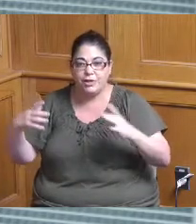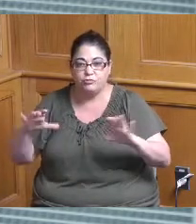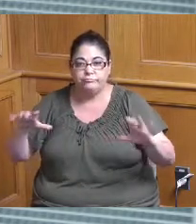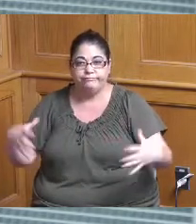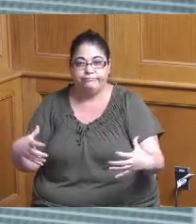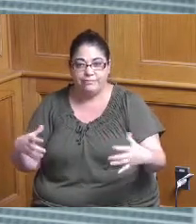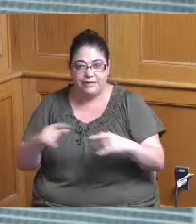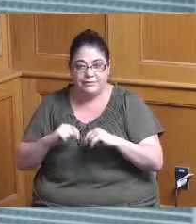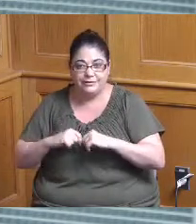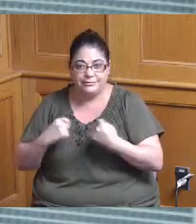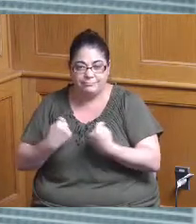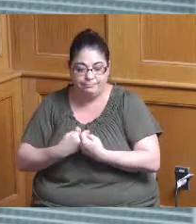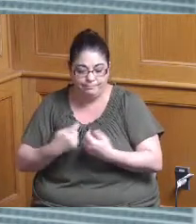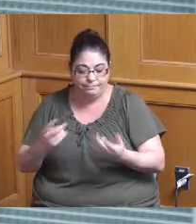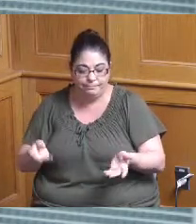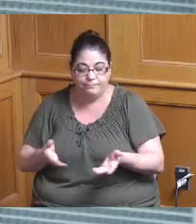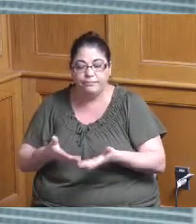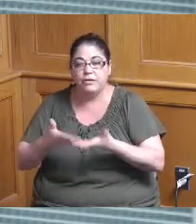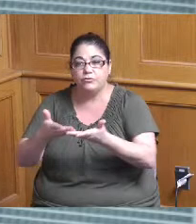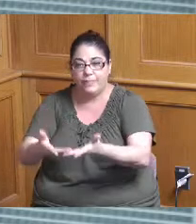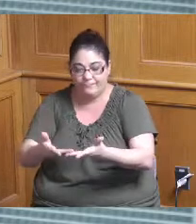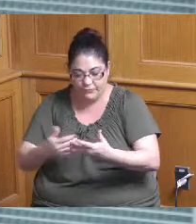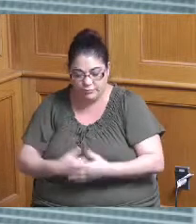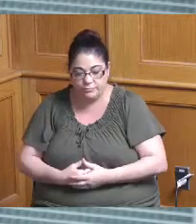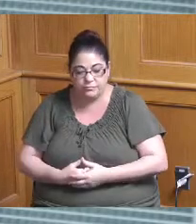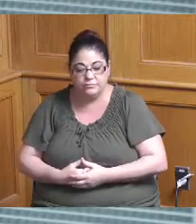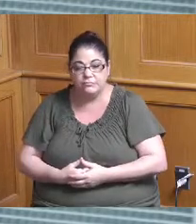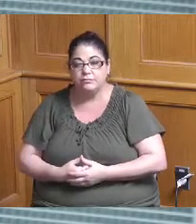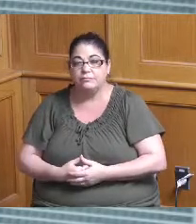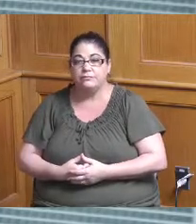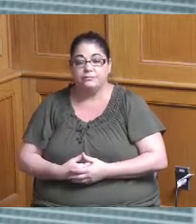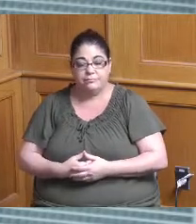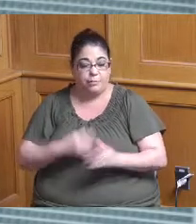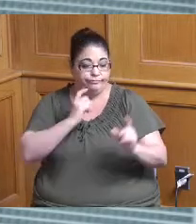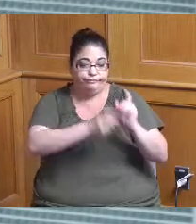that you know delivers these projects that have projects assigned to them that we divvy you know